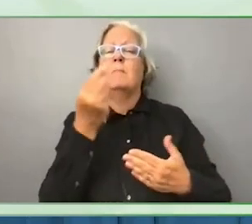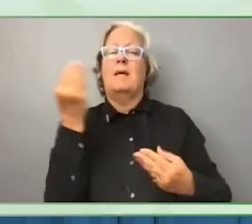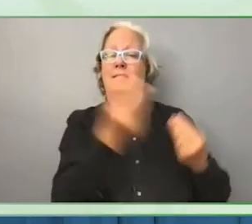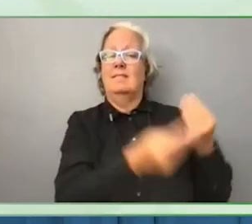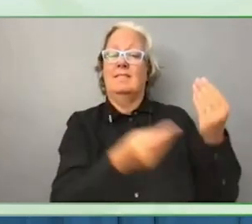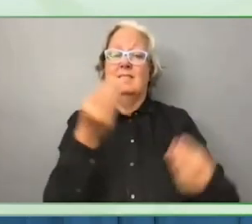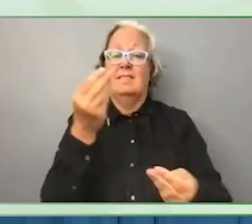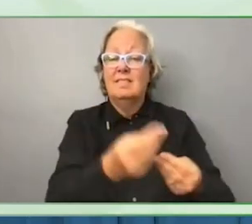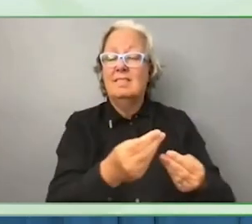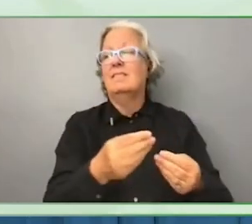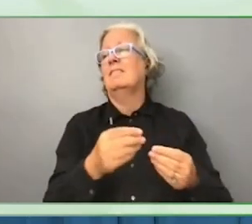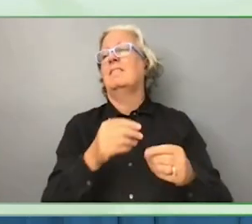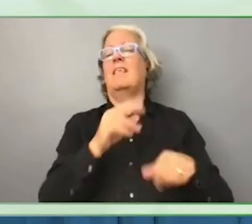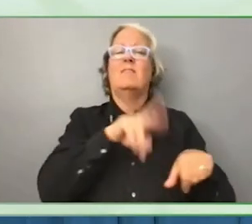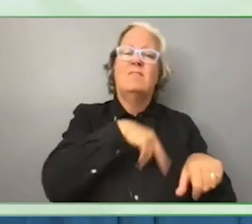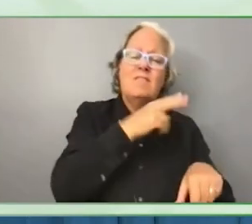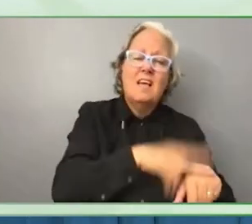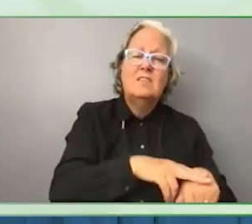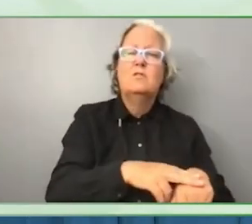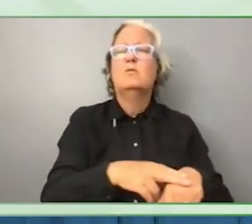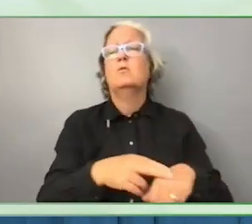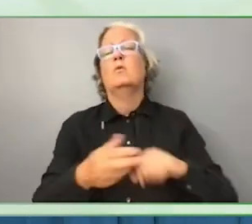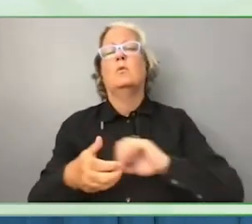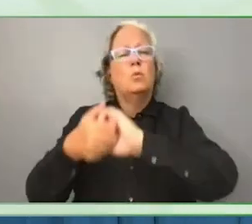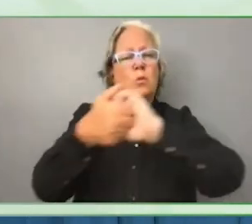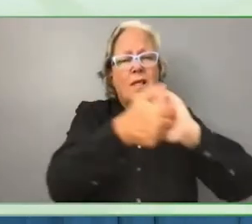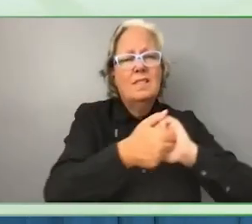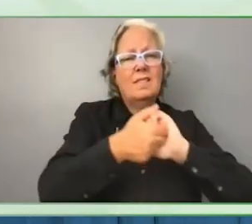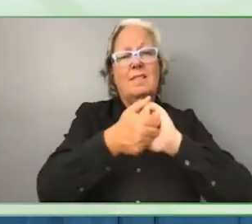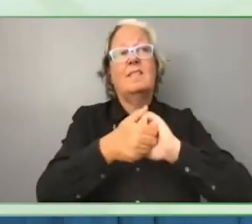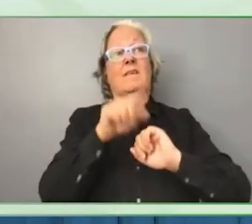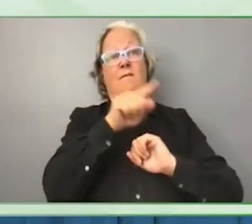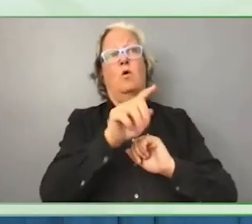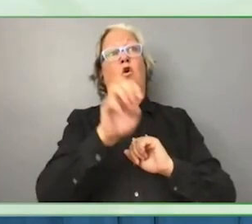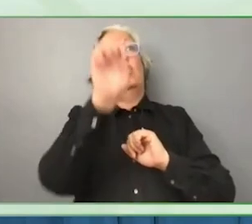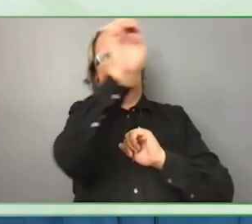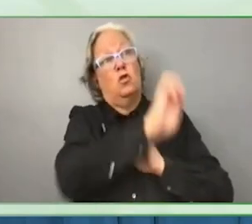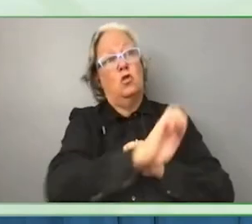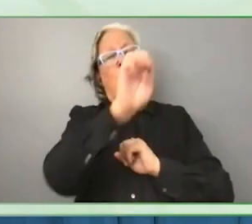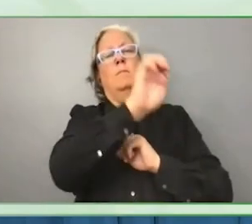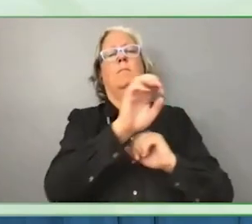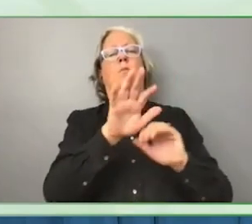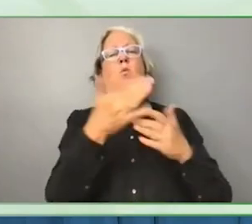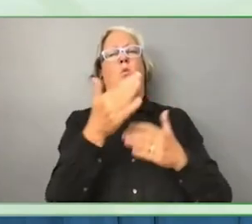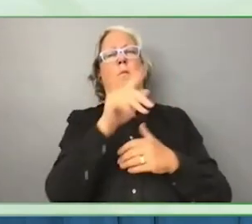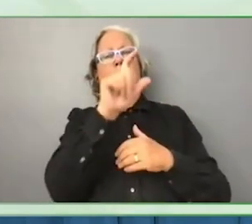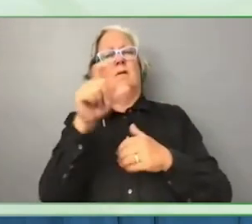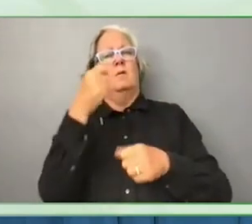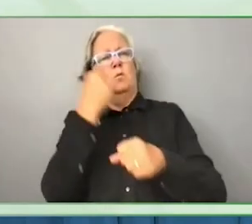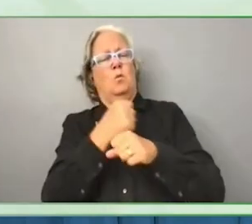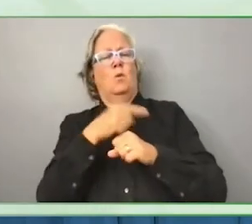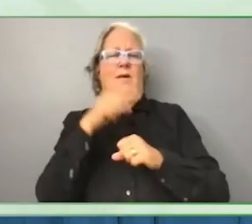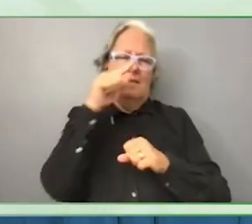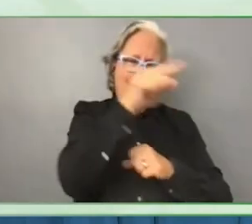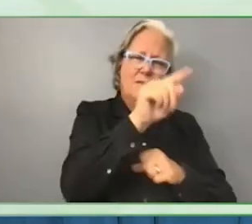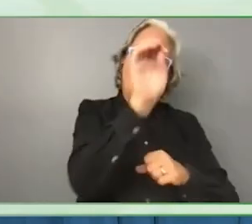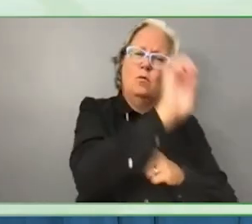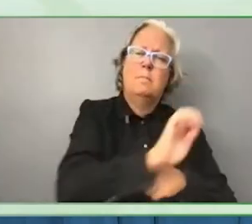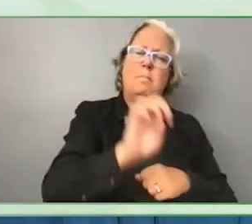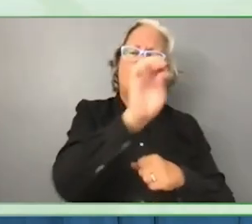foundations and members from across Europe or who work in Europe. We believe we need to enable, encourage and empower the